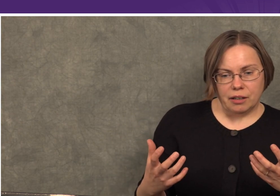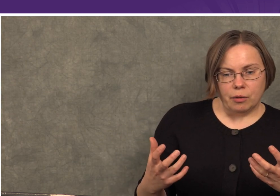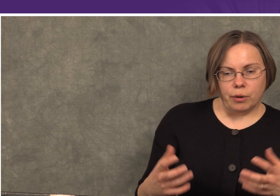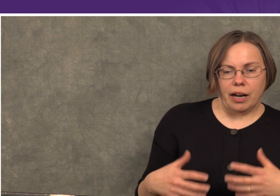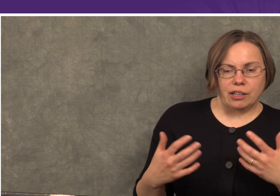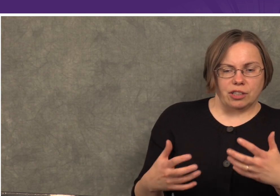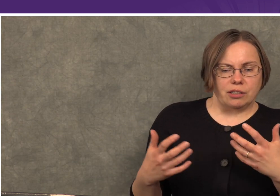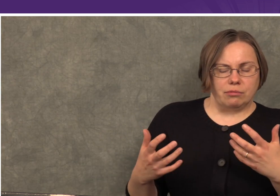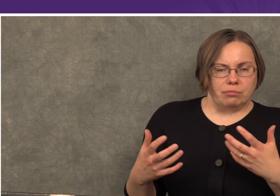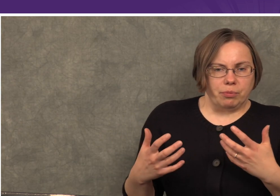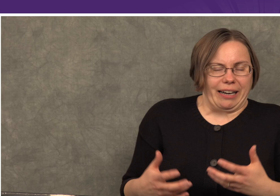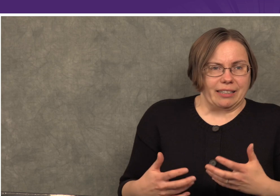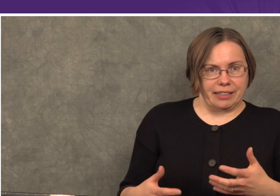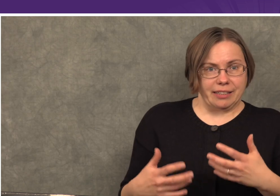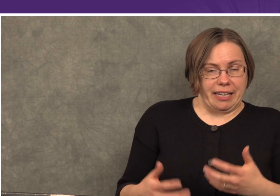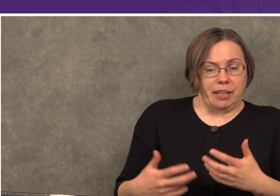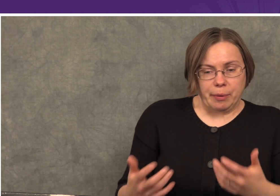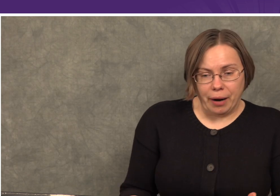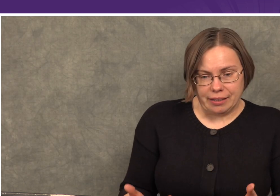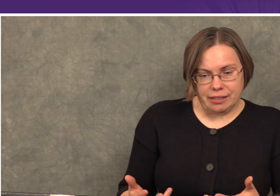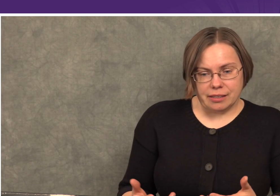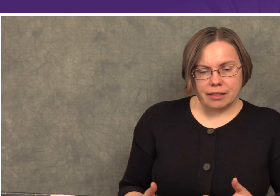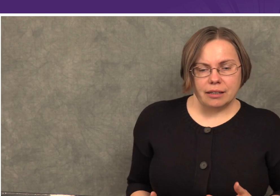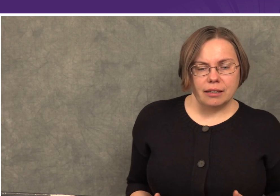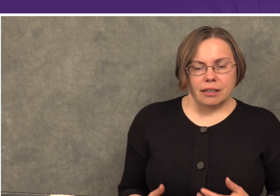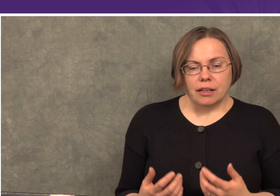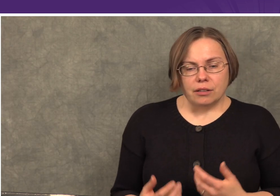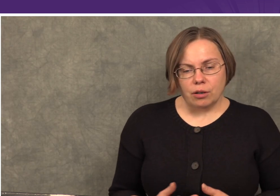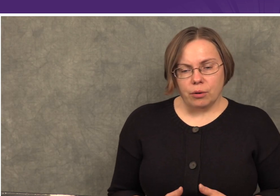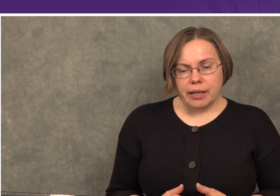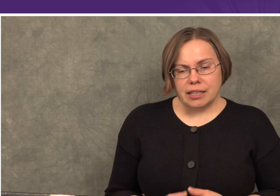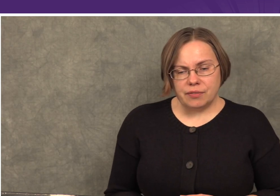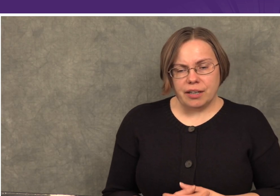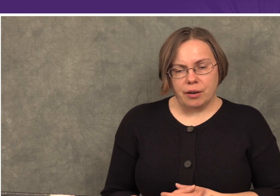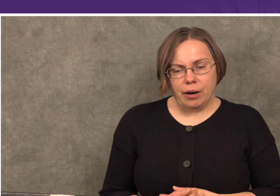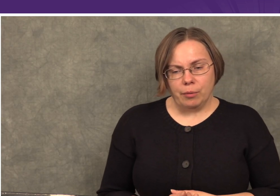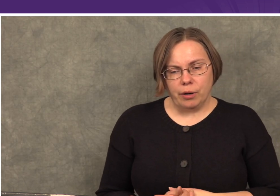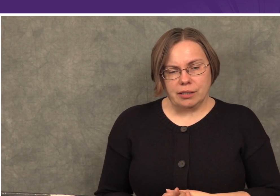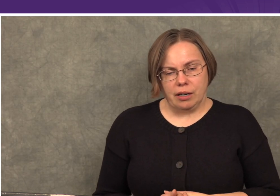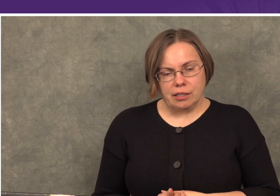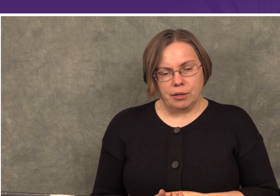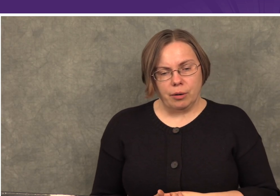We’re not just practicing to say that we’ve practiced. So, in this video I’m going to talk to you